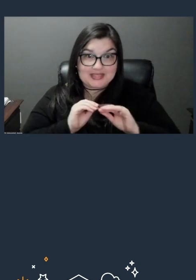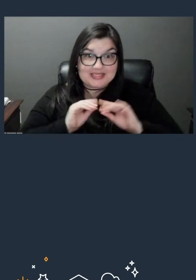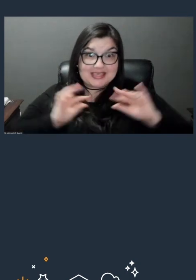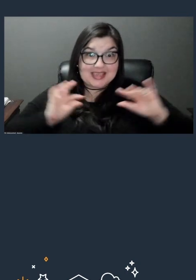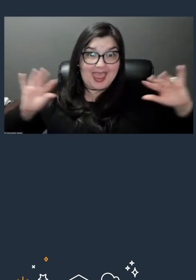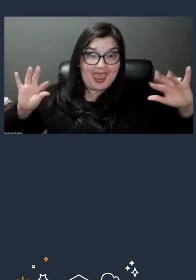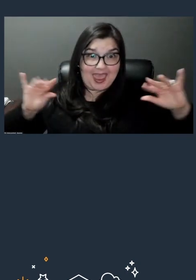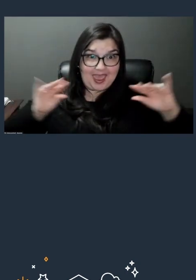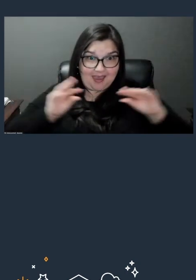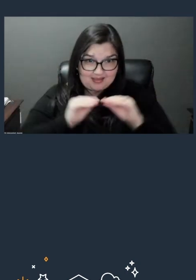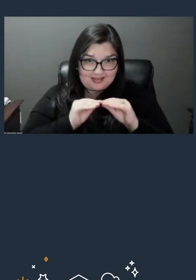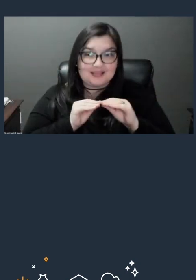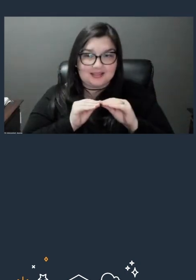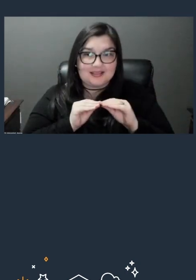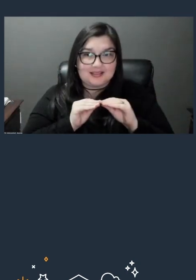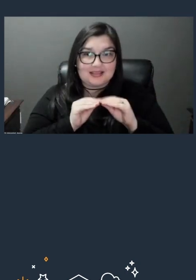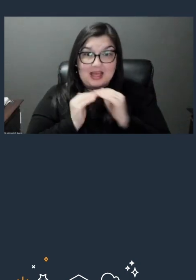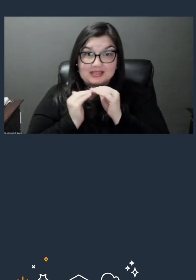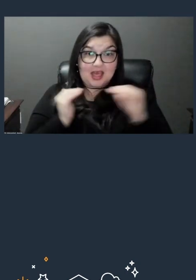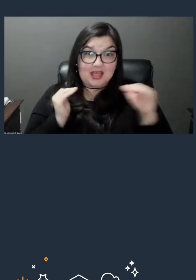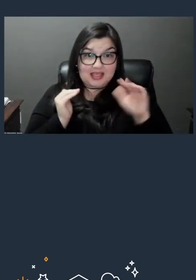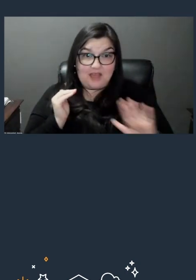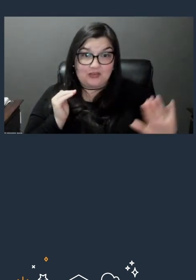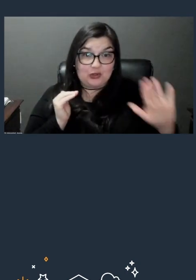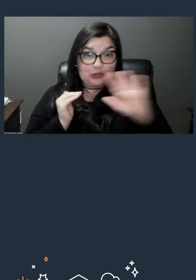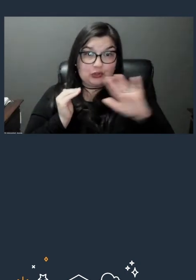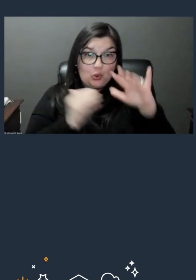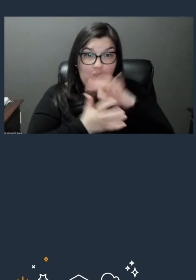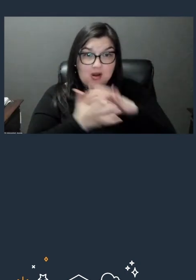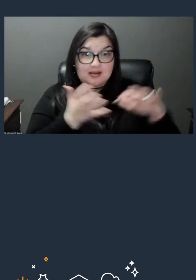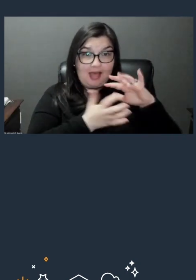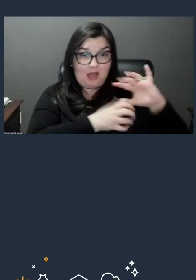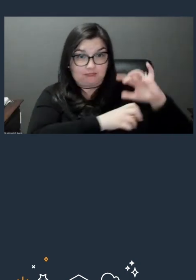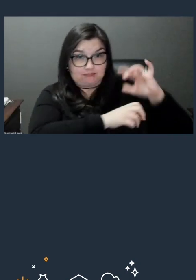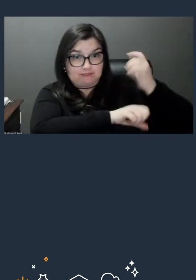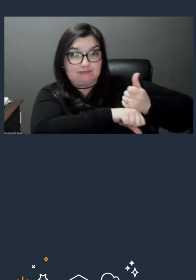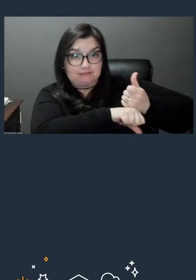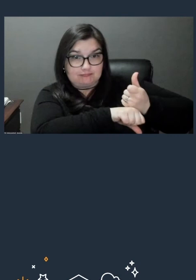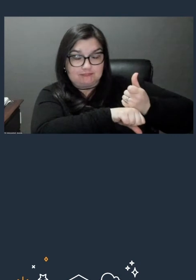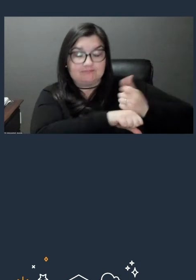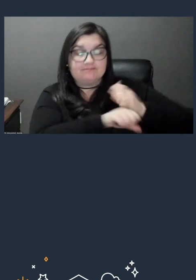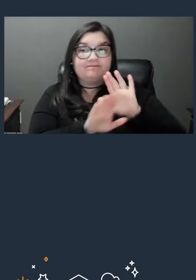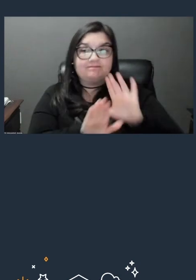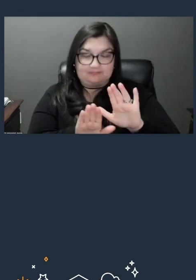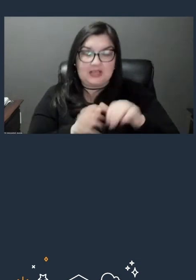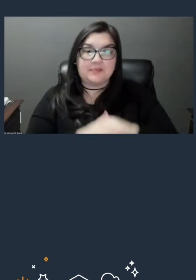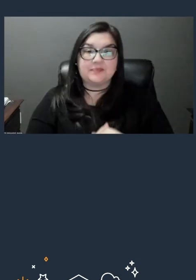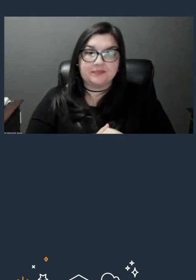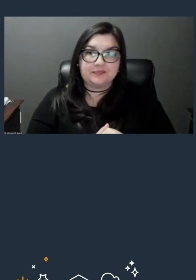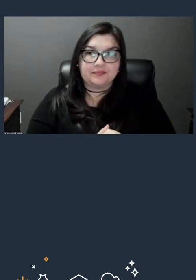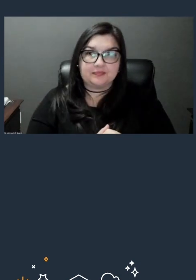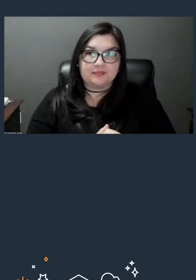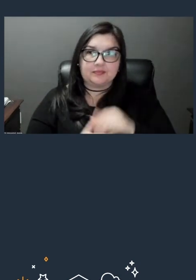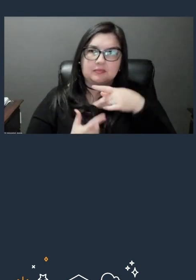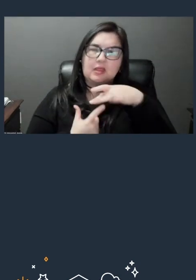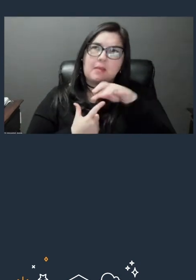at the level of your cloud estate. Now pies, do pies have backups? Well, so actually they do,